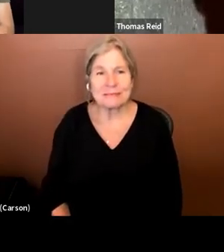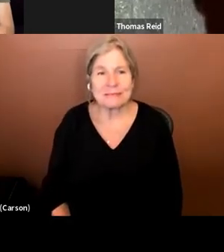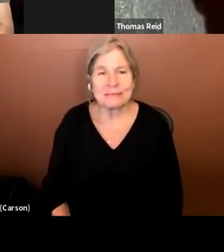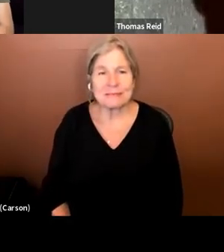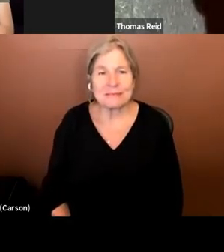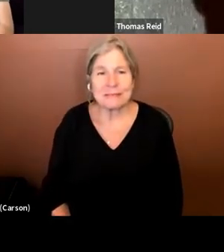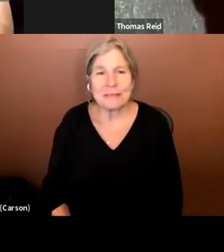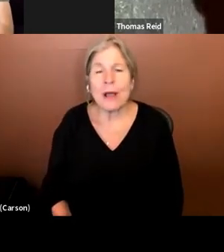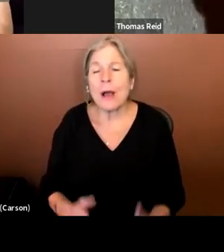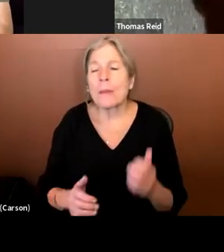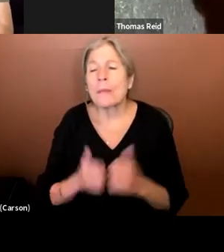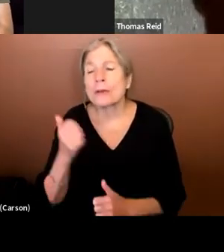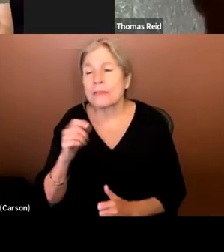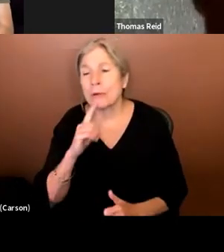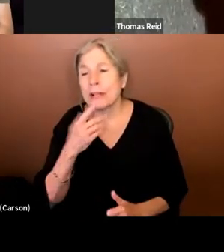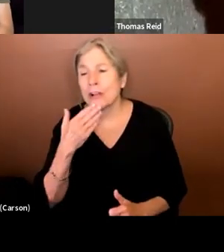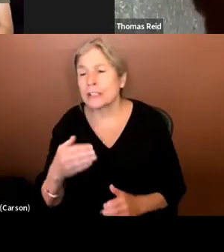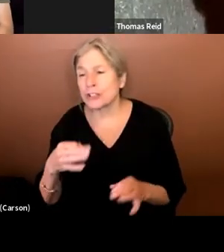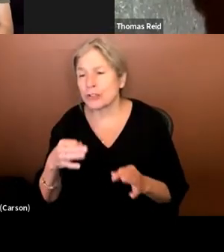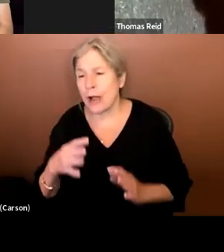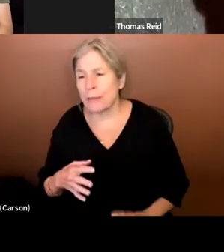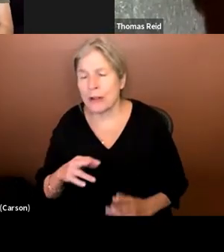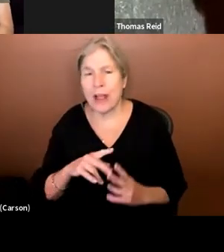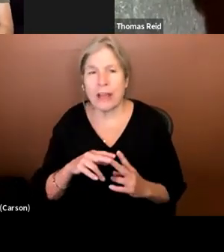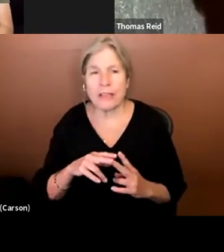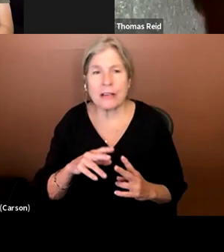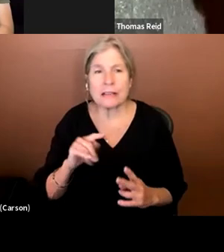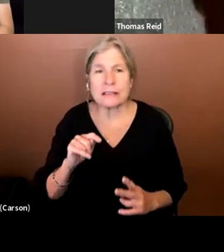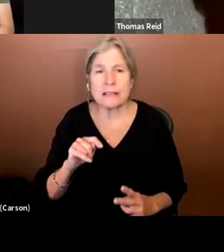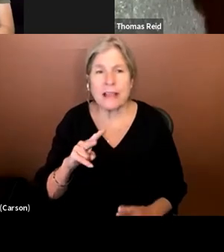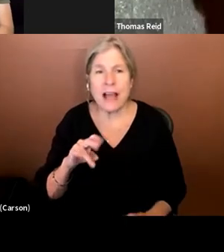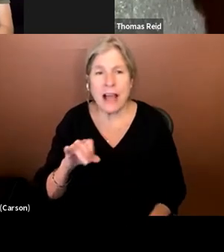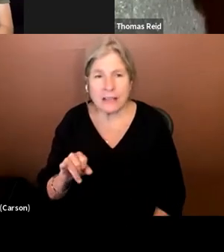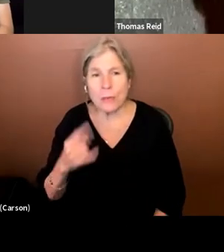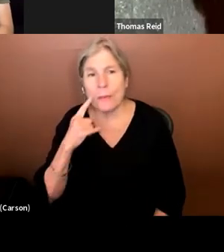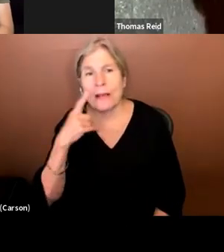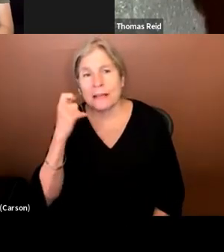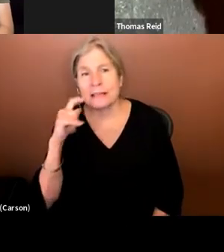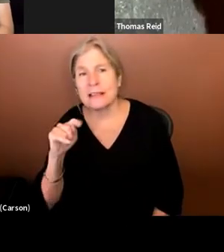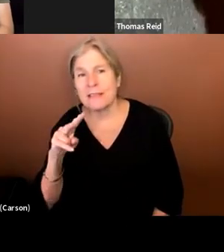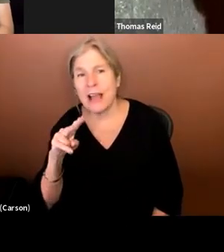most of our really good describers are either TVIs, because TVIs are amazing people and they have a lot